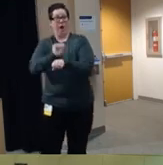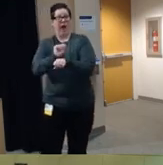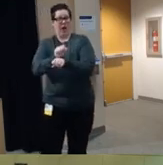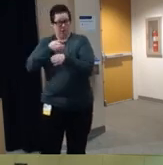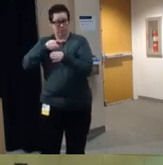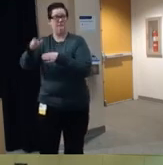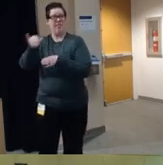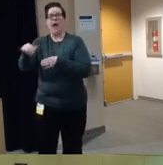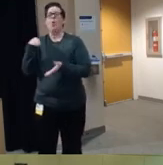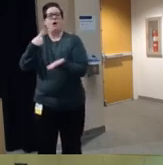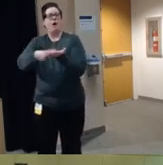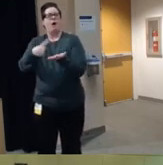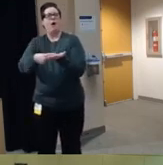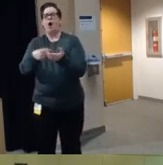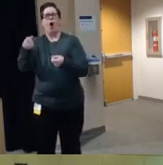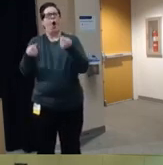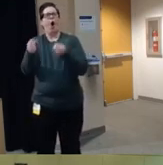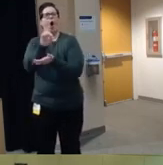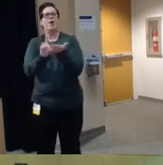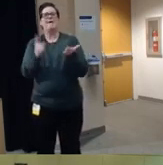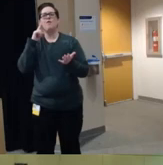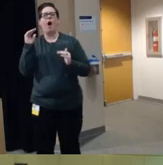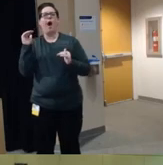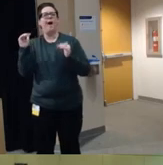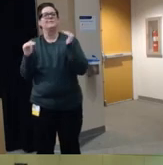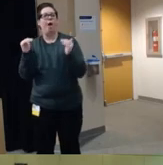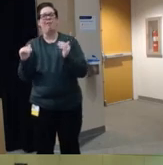the fact that motor vehicles are designed for adults and their comfort and they're not designed